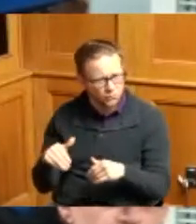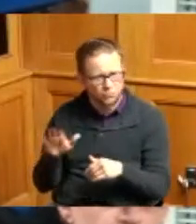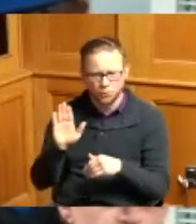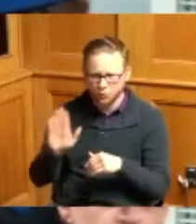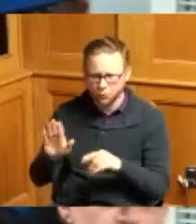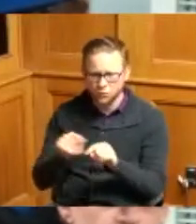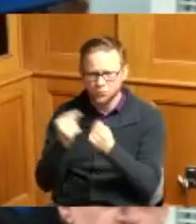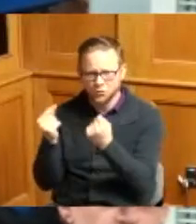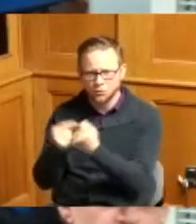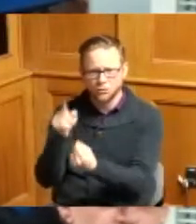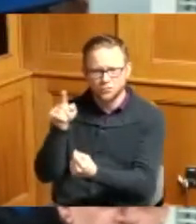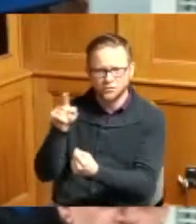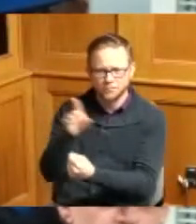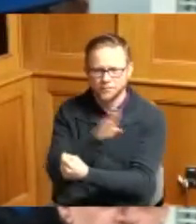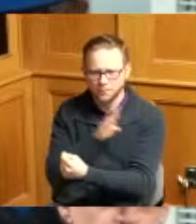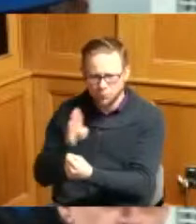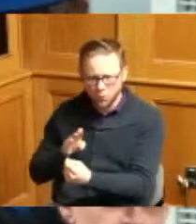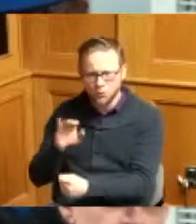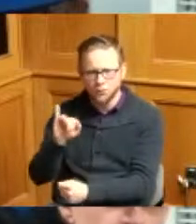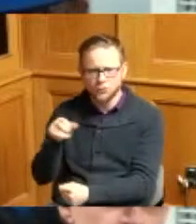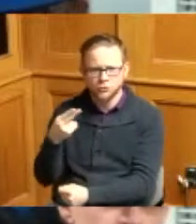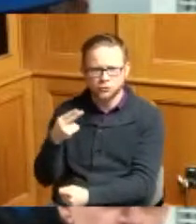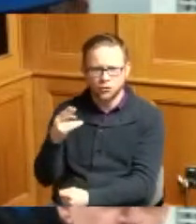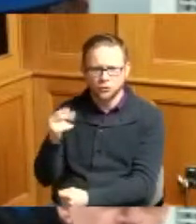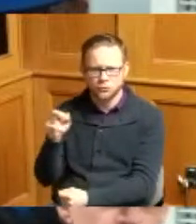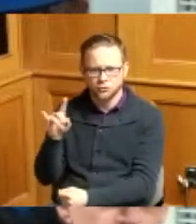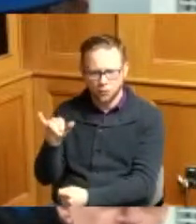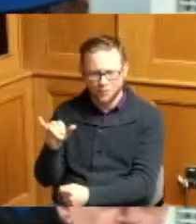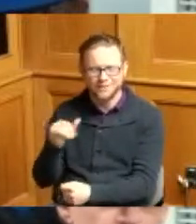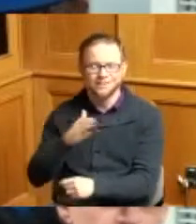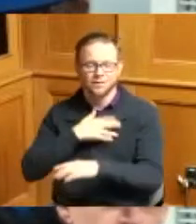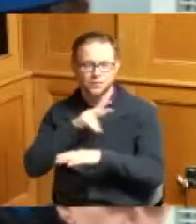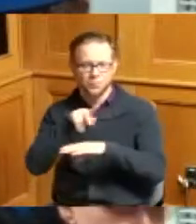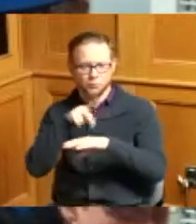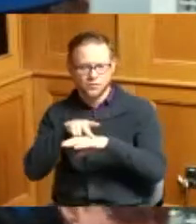up at the Board josh hardy I'd like to thank my principal Mr Badgett